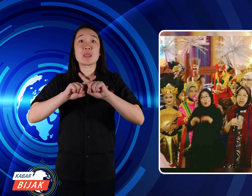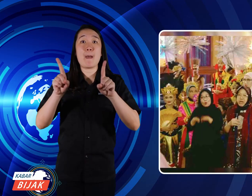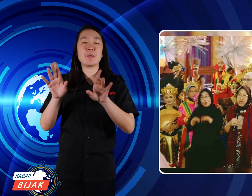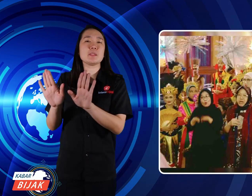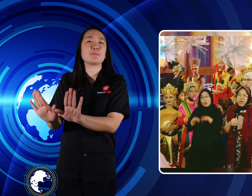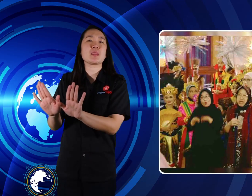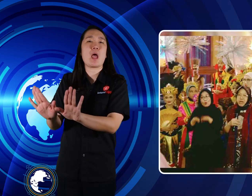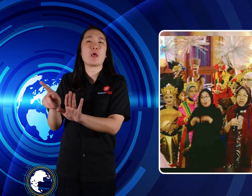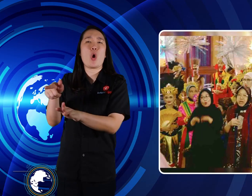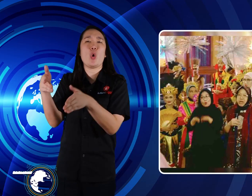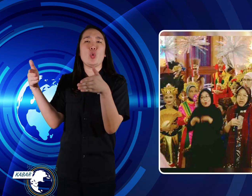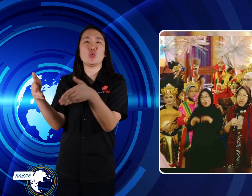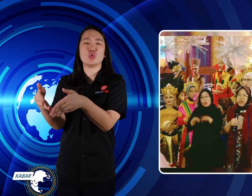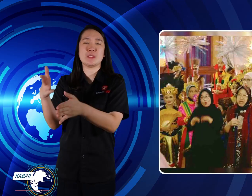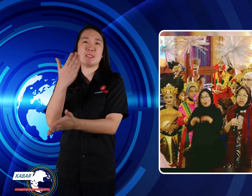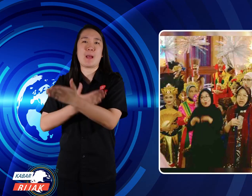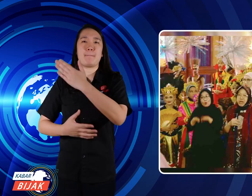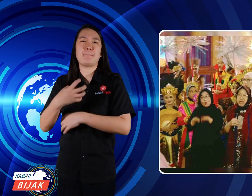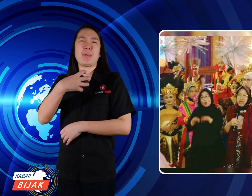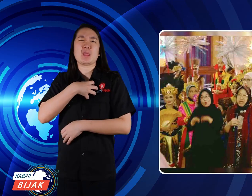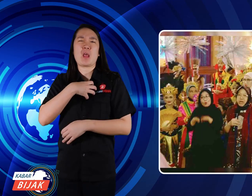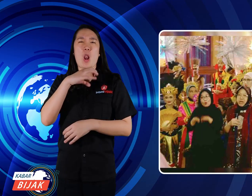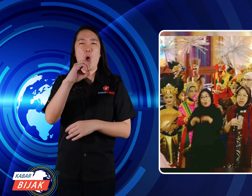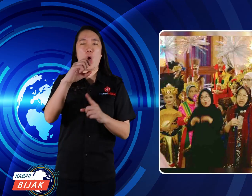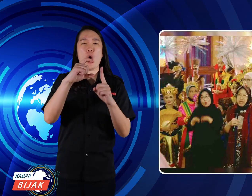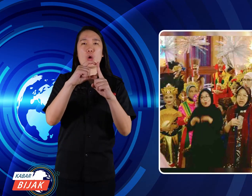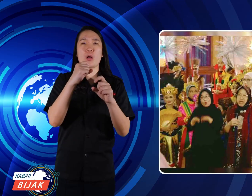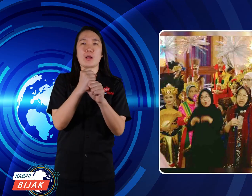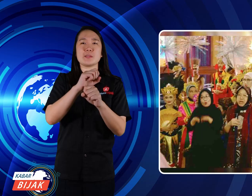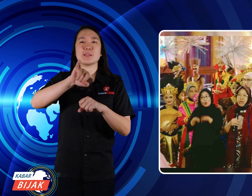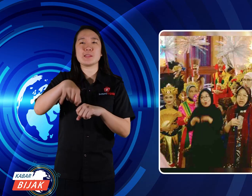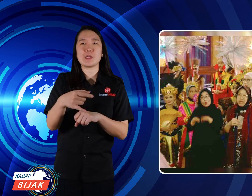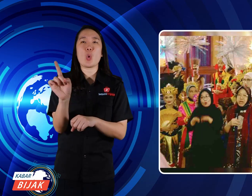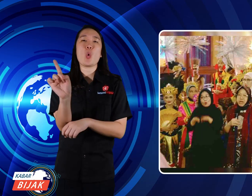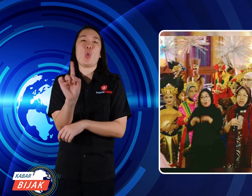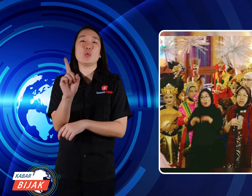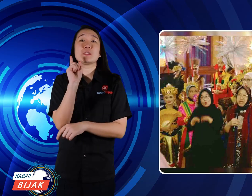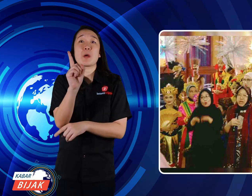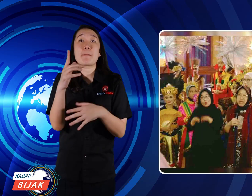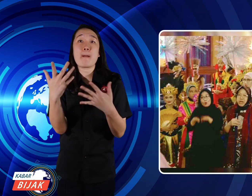However, while prioritized for ODGJ mental disability first,